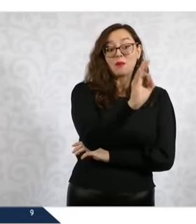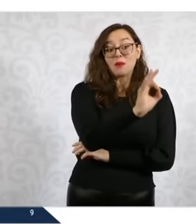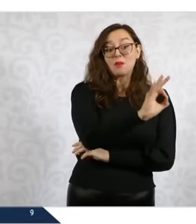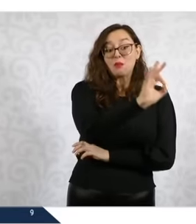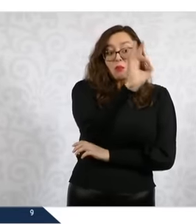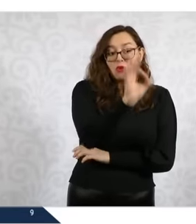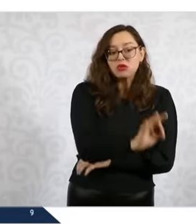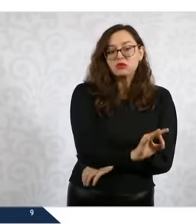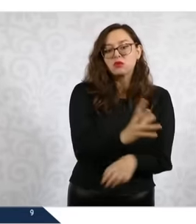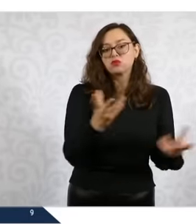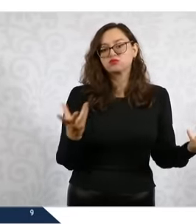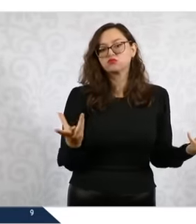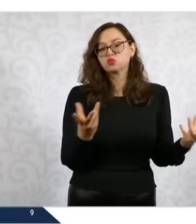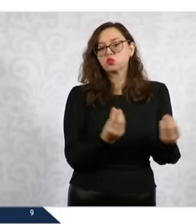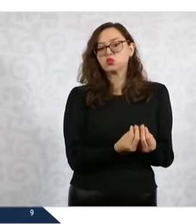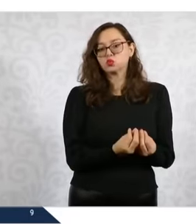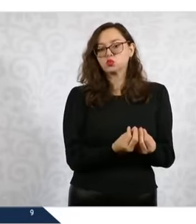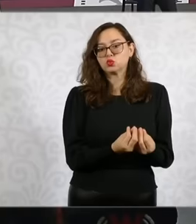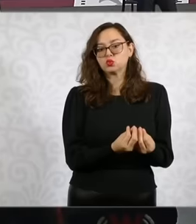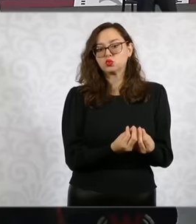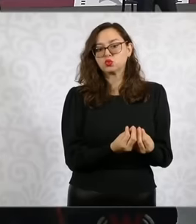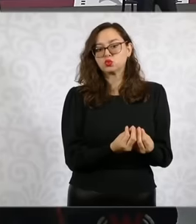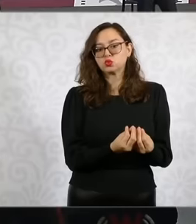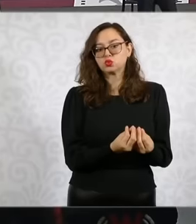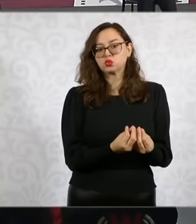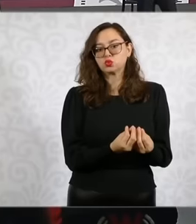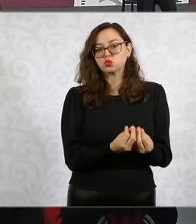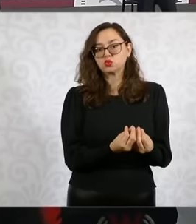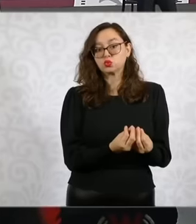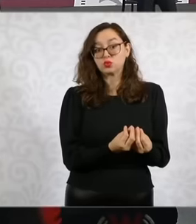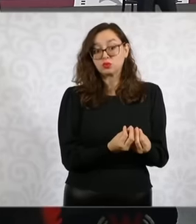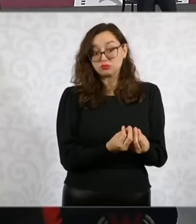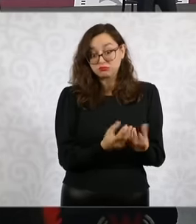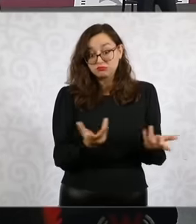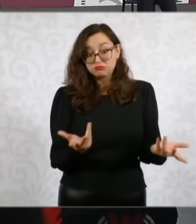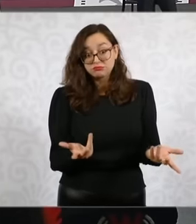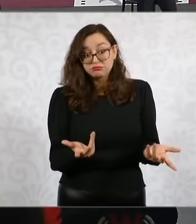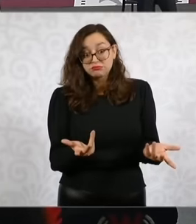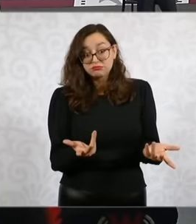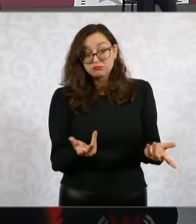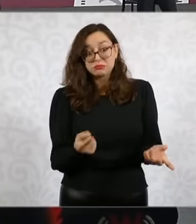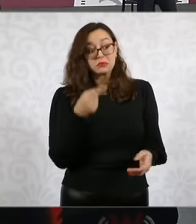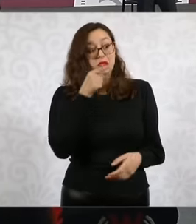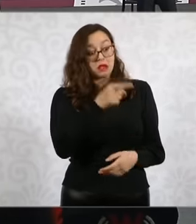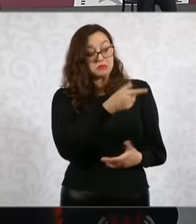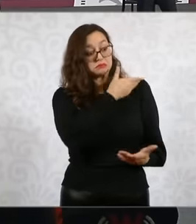at the end of President Andrés Manuel López Obrador's term, they said that